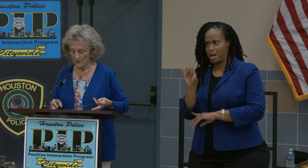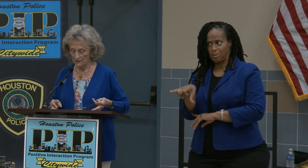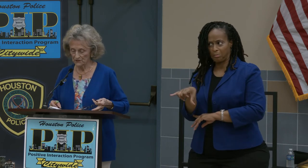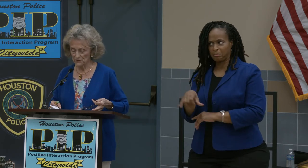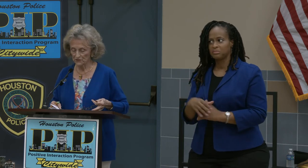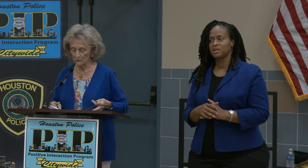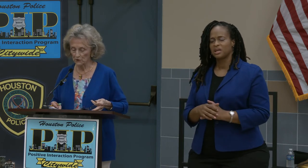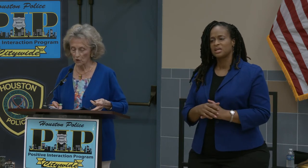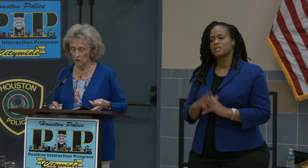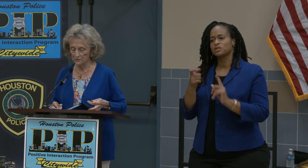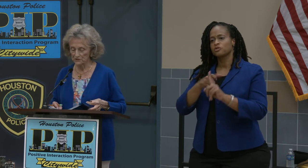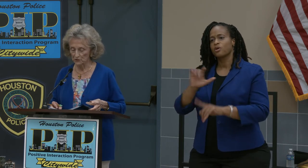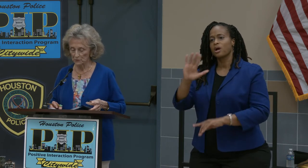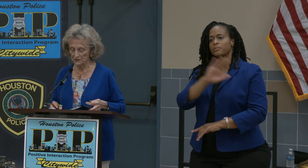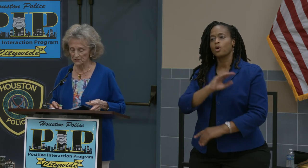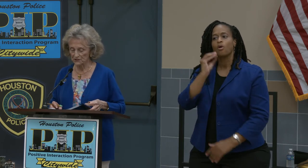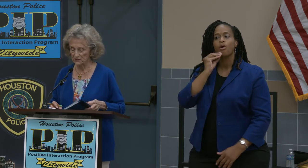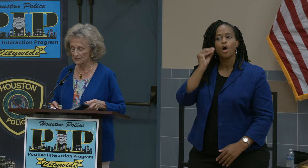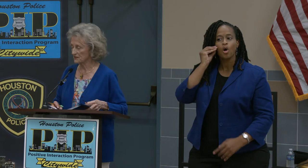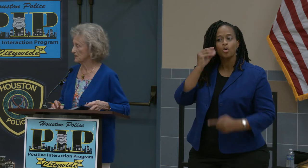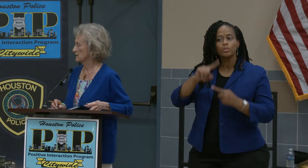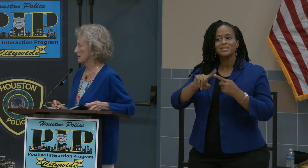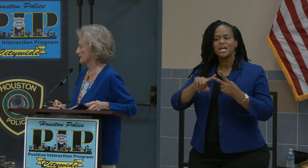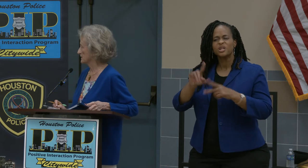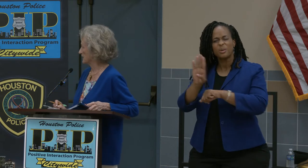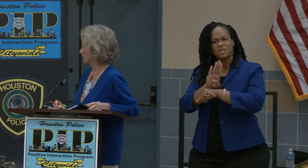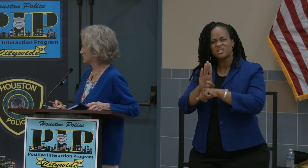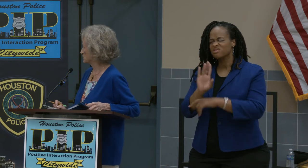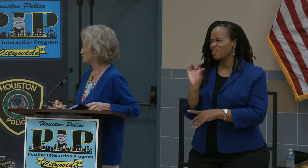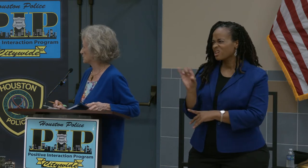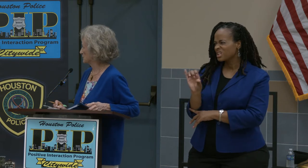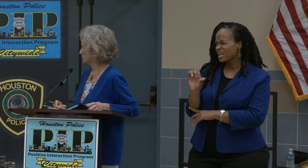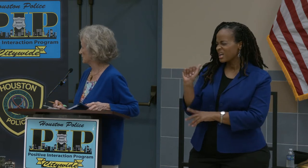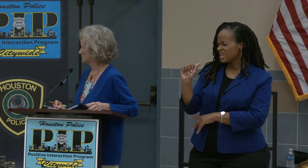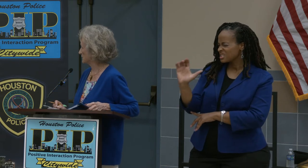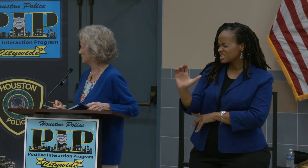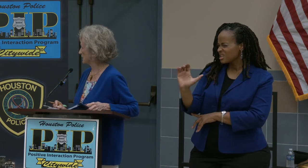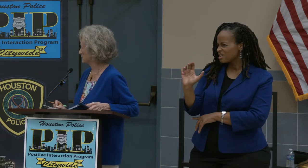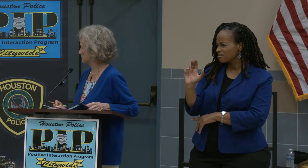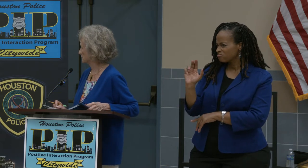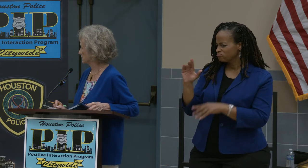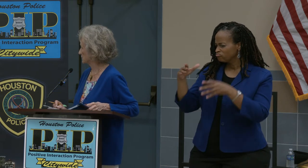This is from your homes and your businesses. Is that like the air conditioning units that they have been stealing?